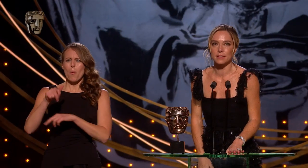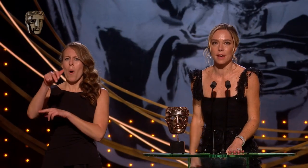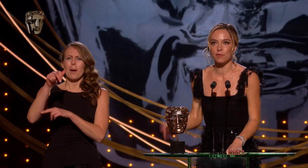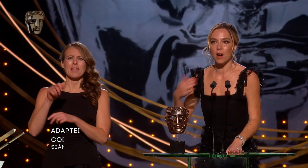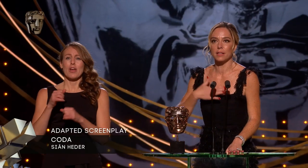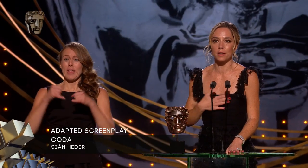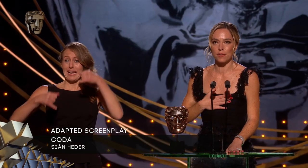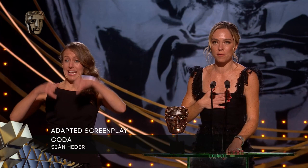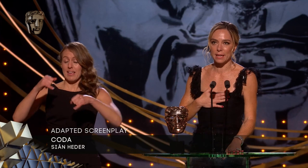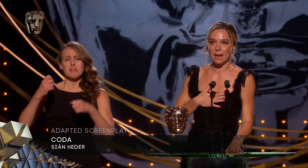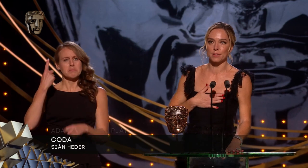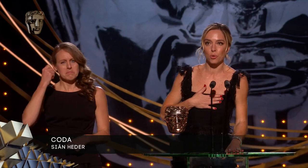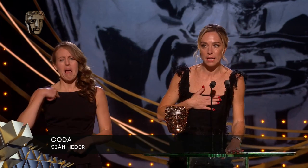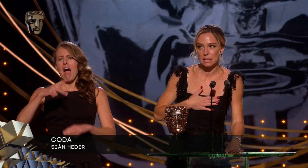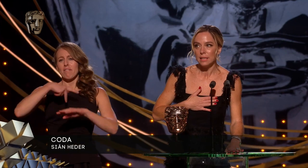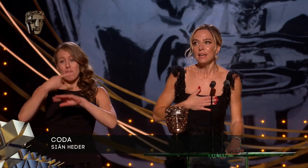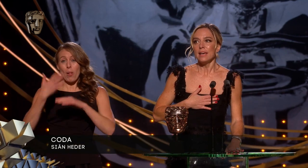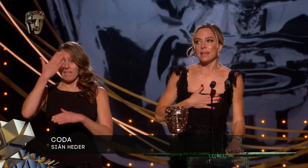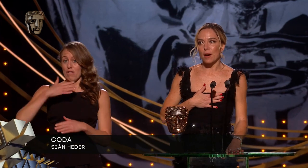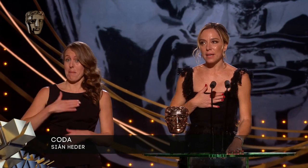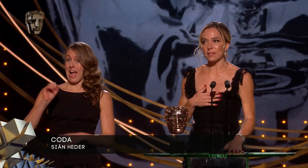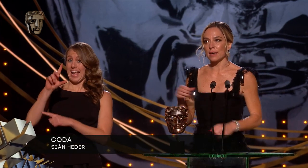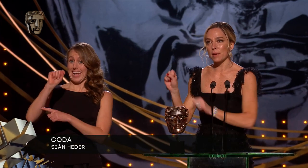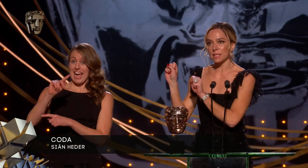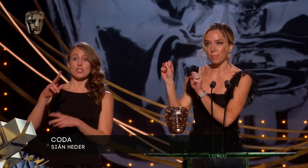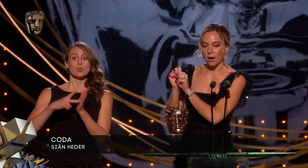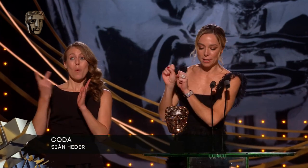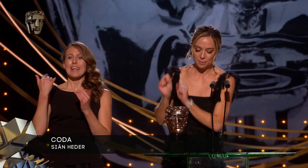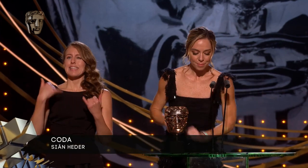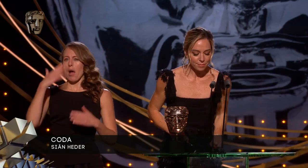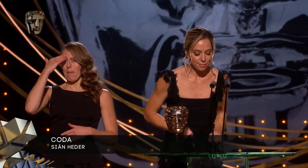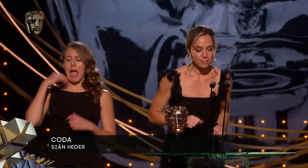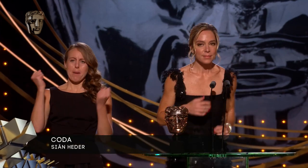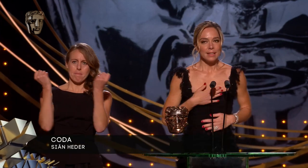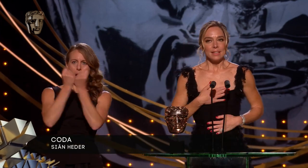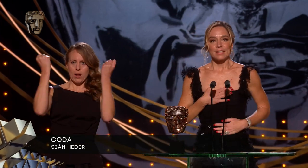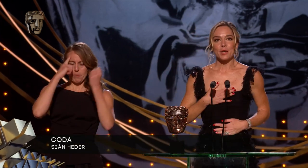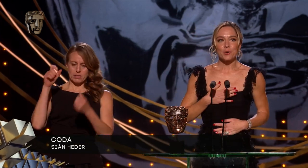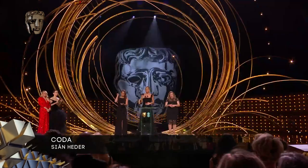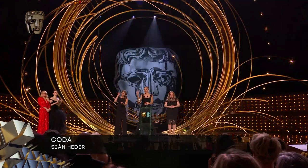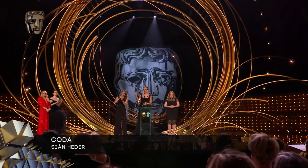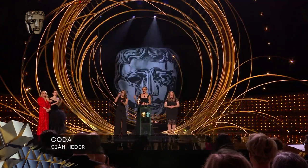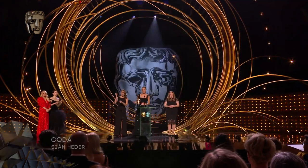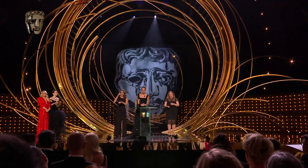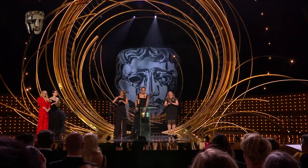I've fallen in front of my cast twice and now my sign name is Bonk. So that didn't happen tonight.